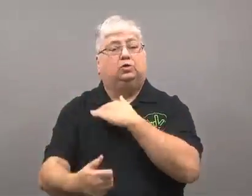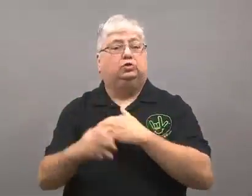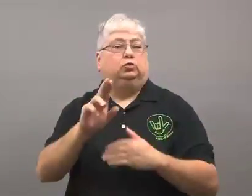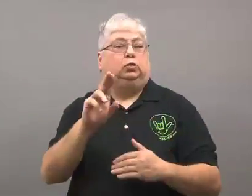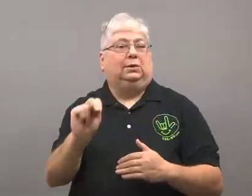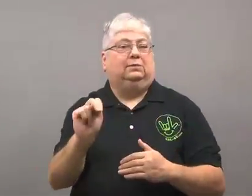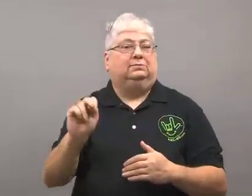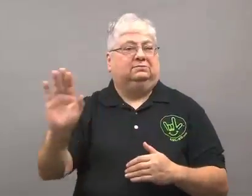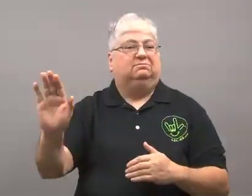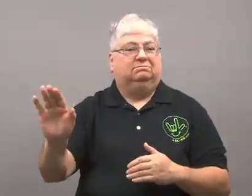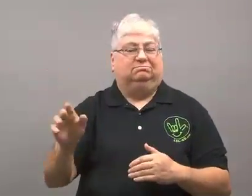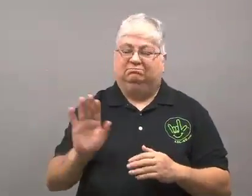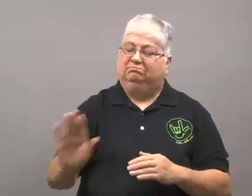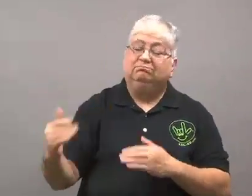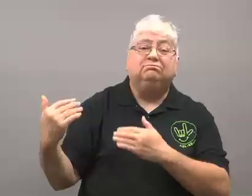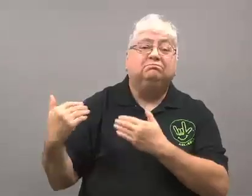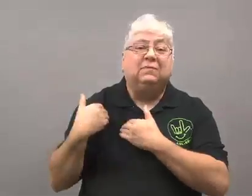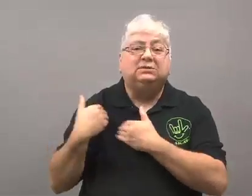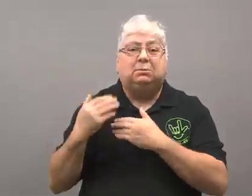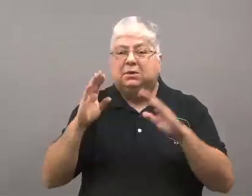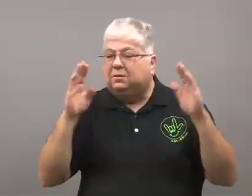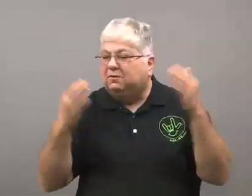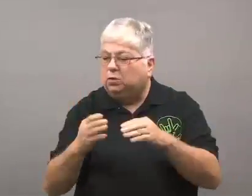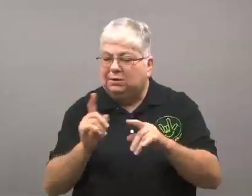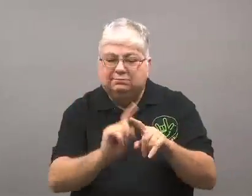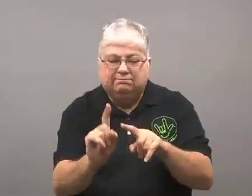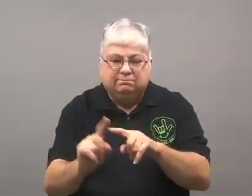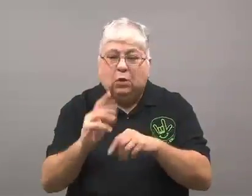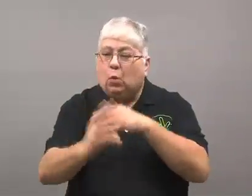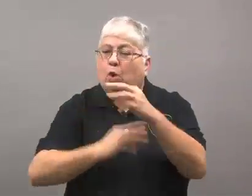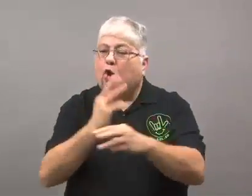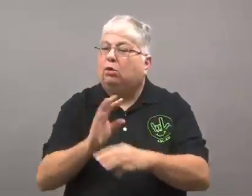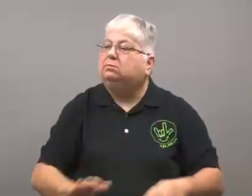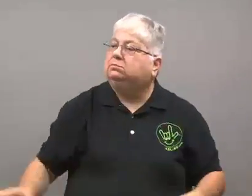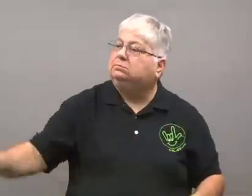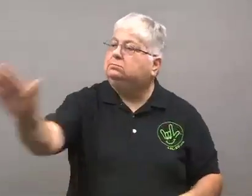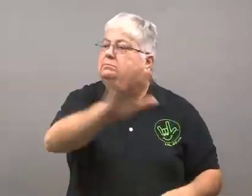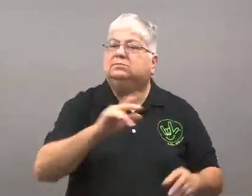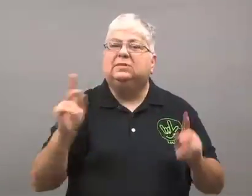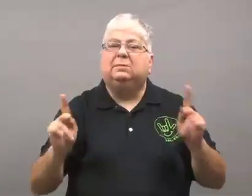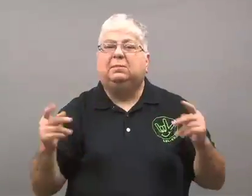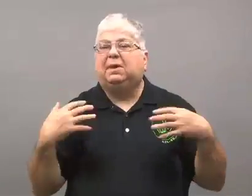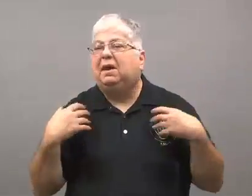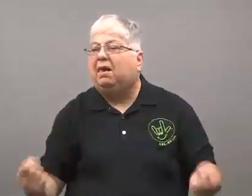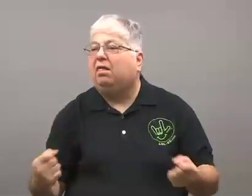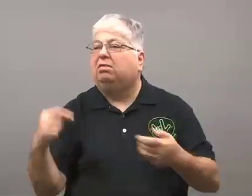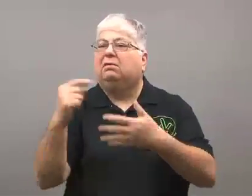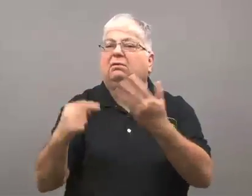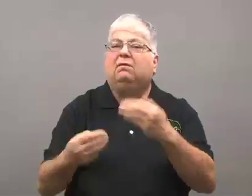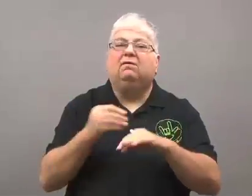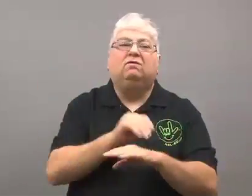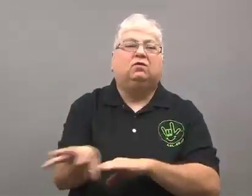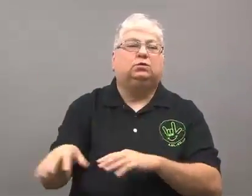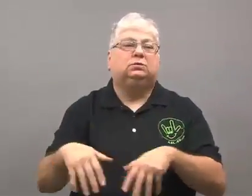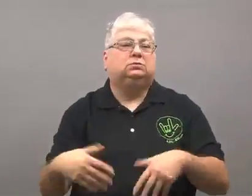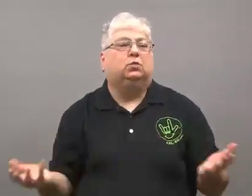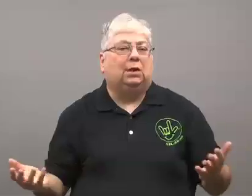they are under the United Nations. W.H.O. is responsible for researching the causes of health issues all over the world.